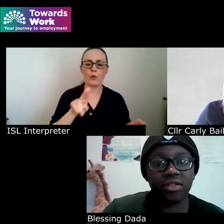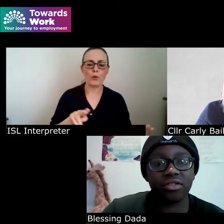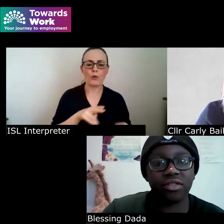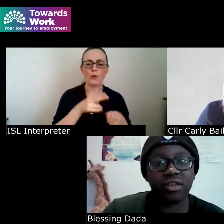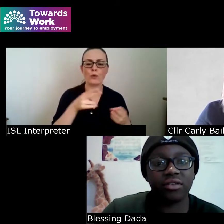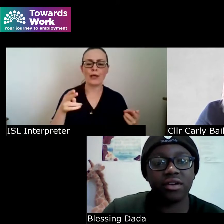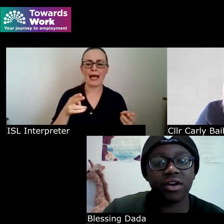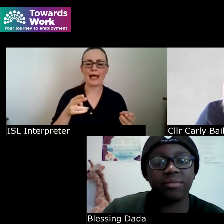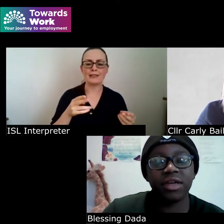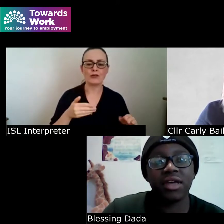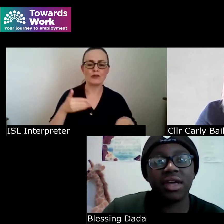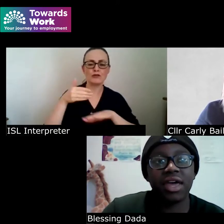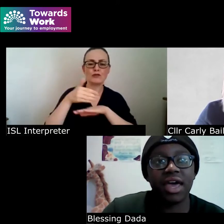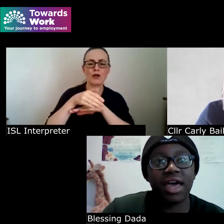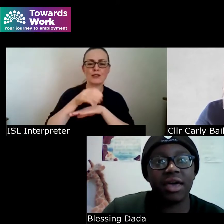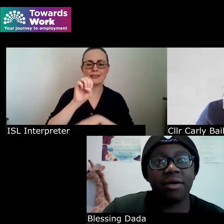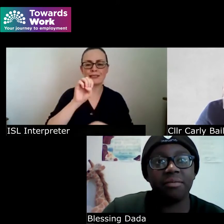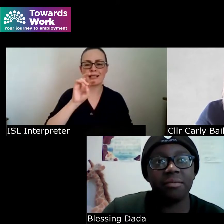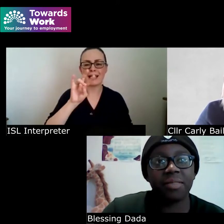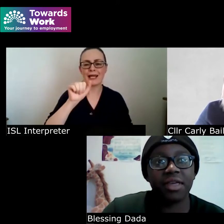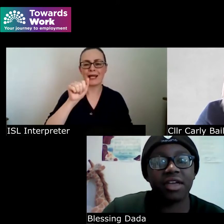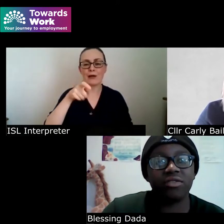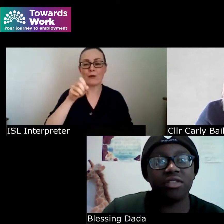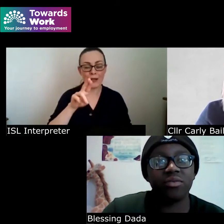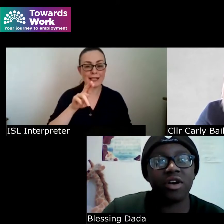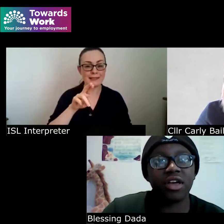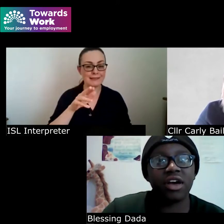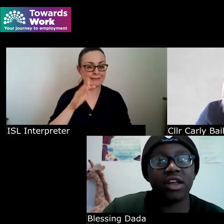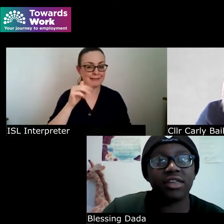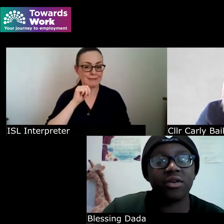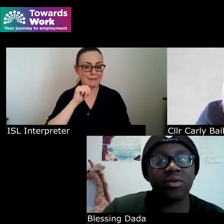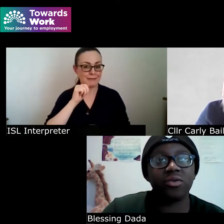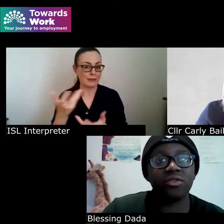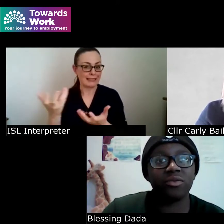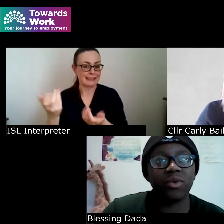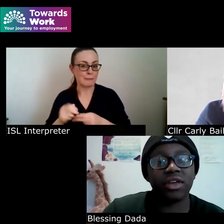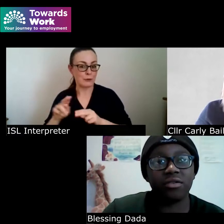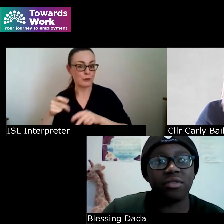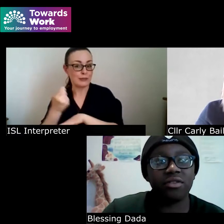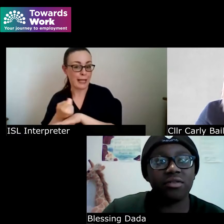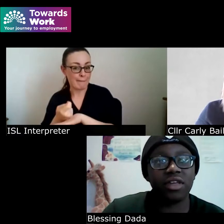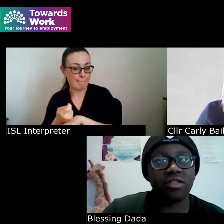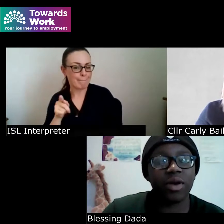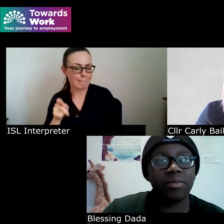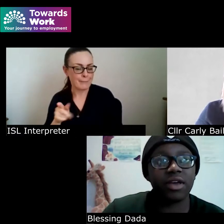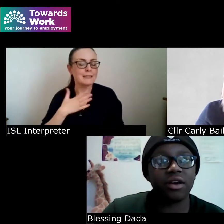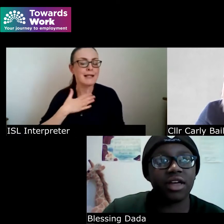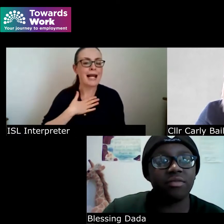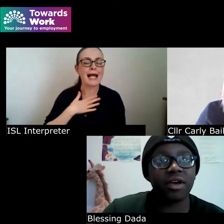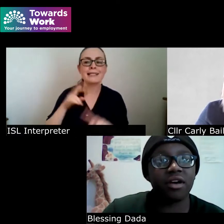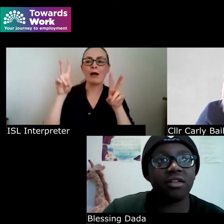adjusting to time and the reason why i like that quote when it comes to this webinar is because